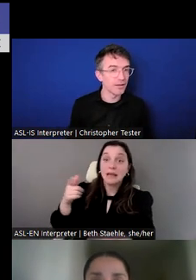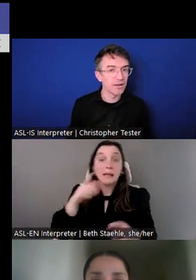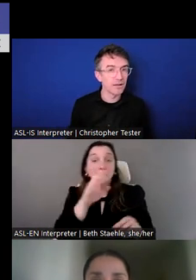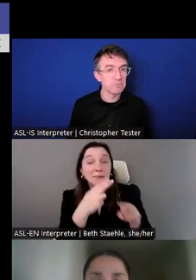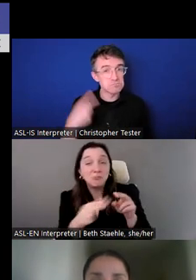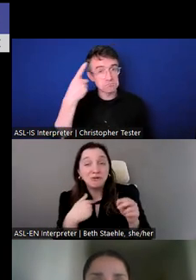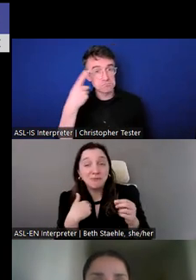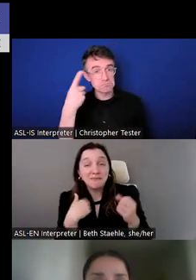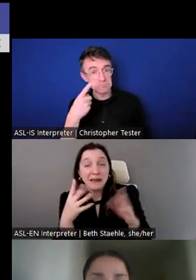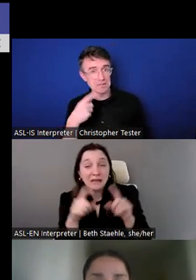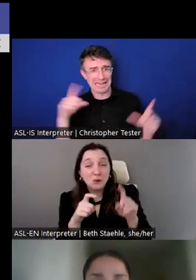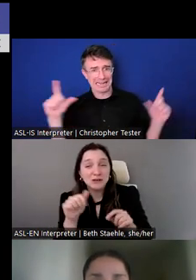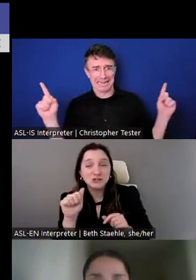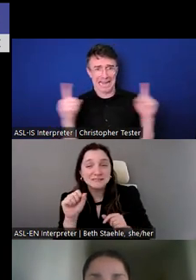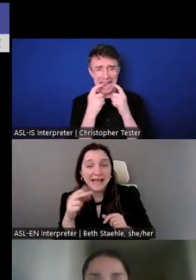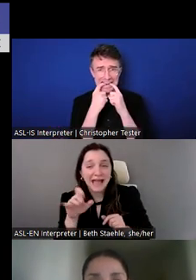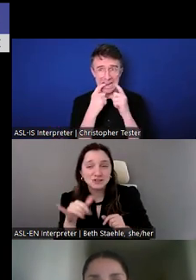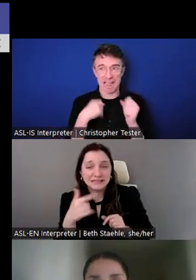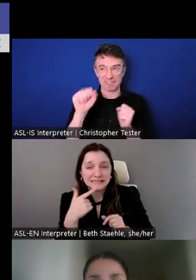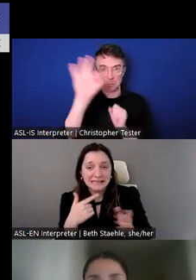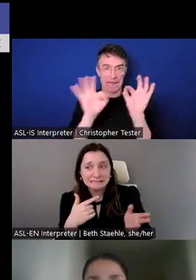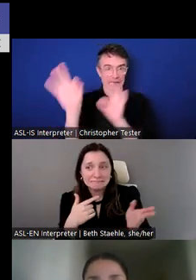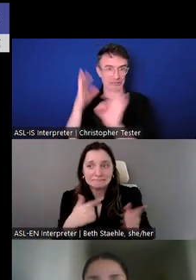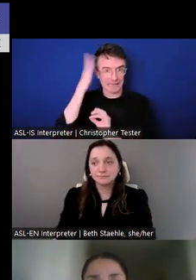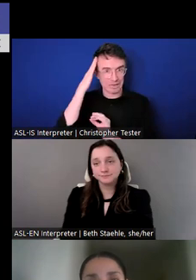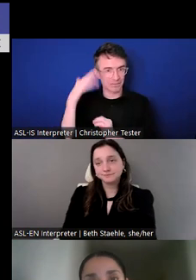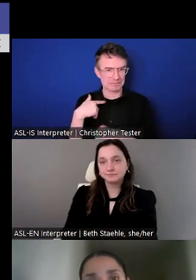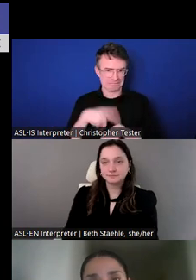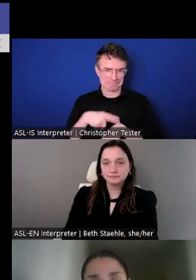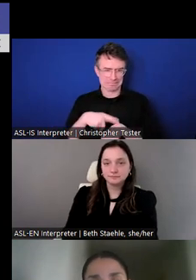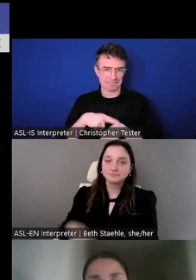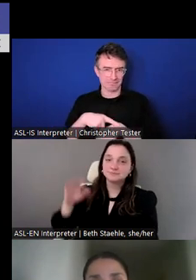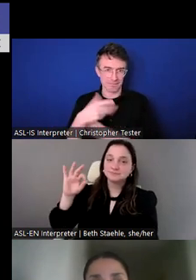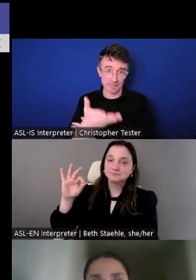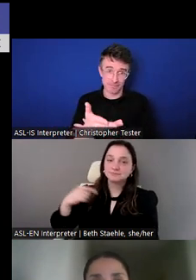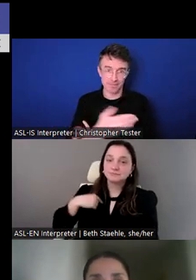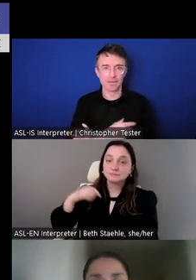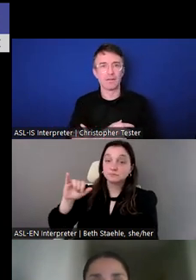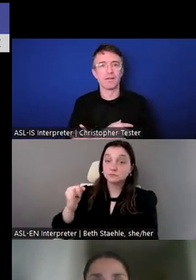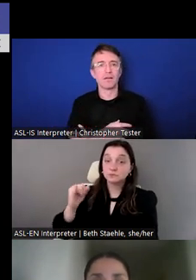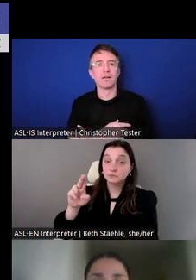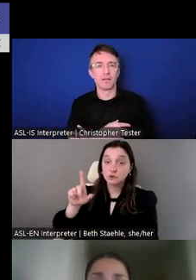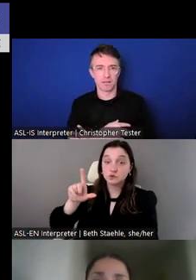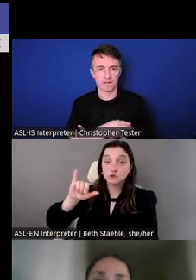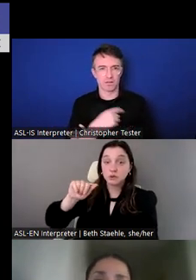Julia Schiwal: Sure. Thank you. My name is Julia. I work on the religion and program at USIP.